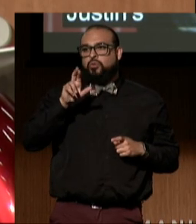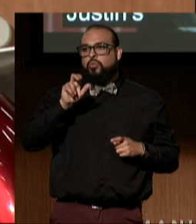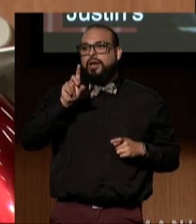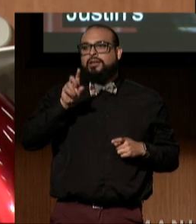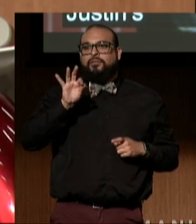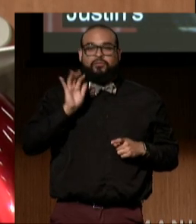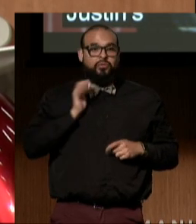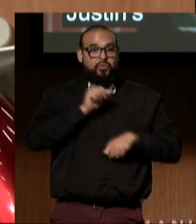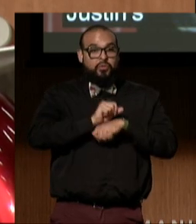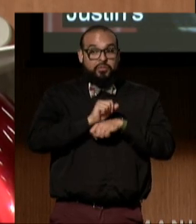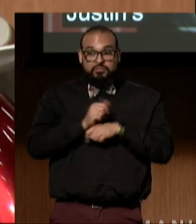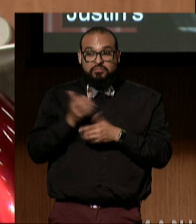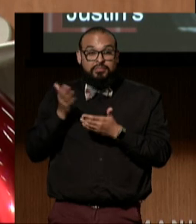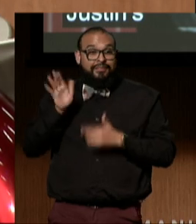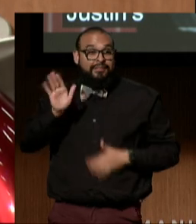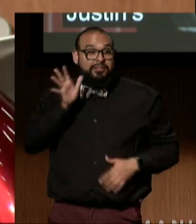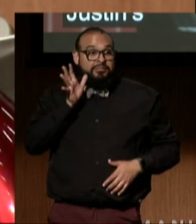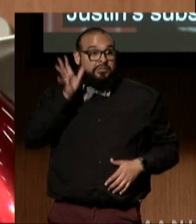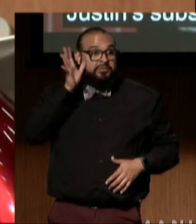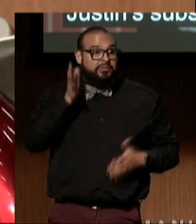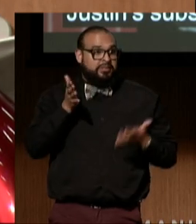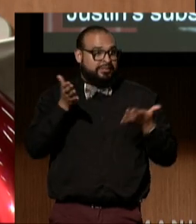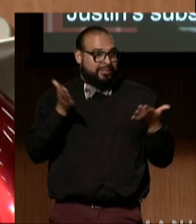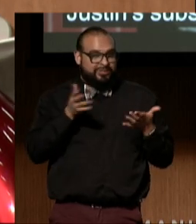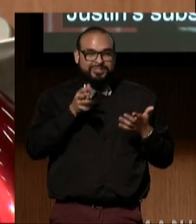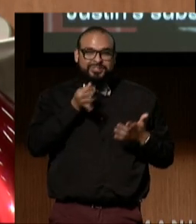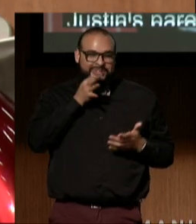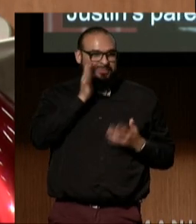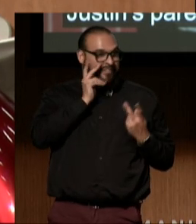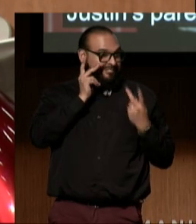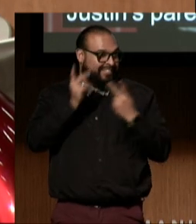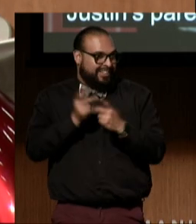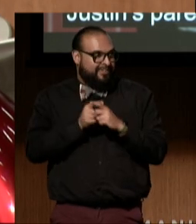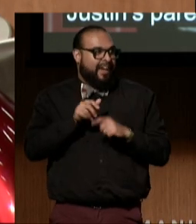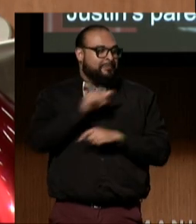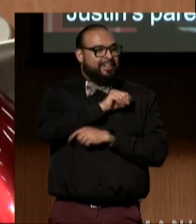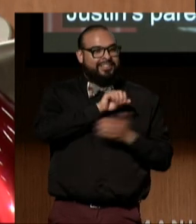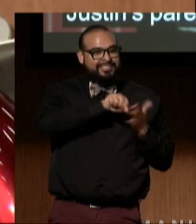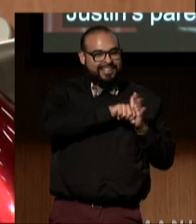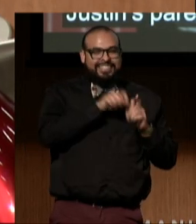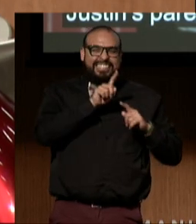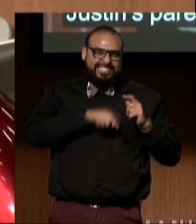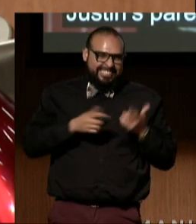Justin's parents are about to visit him from out of state, so he couldn't make it here in person,